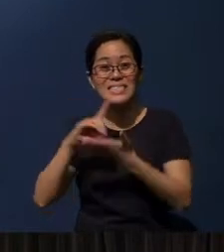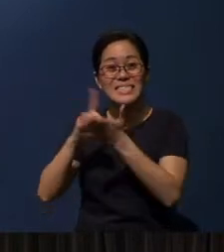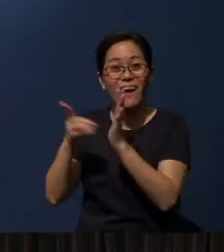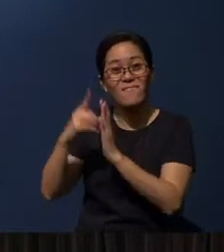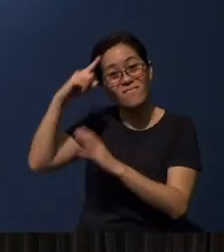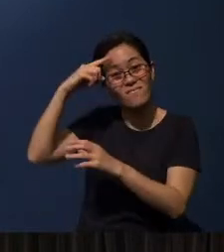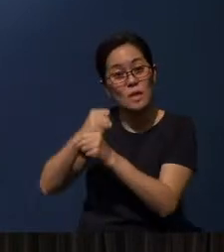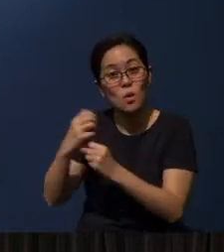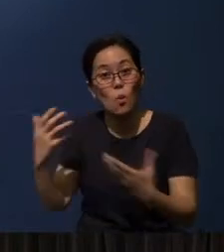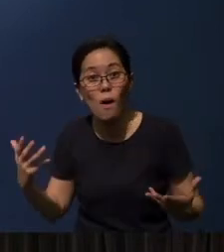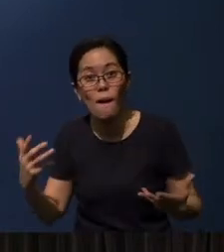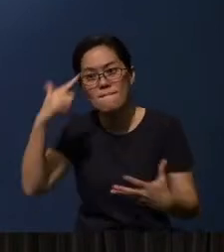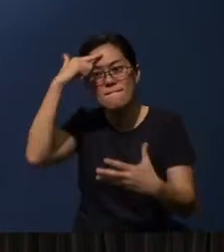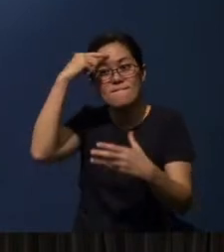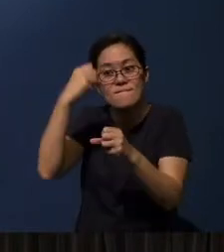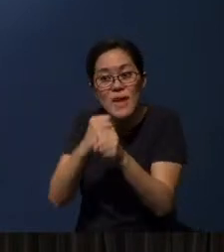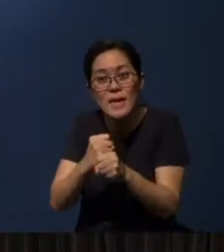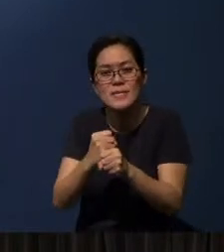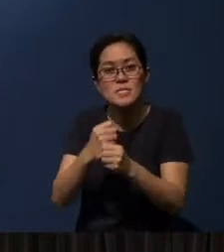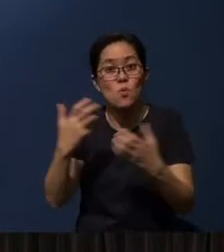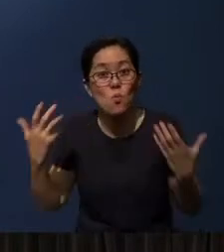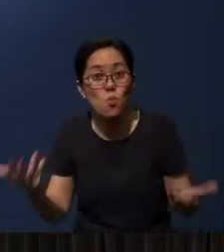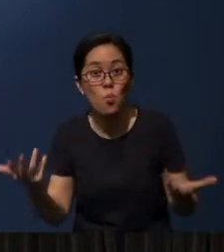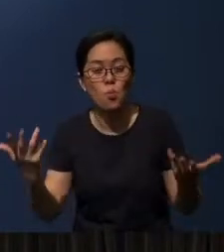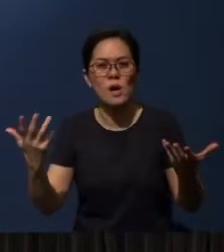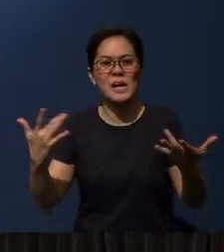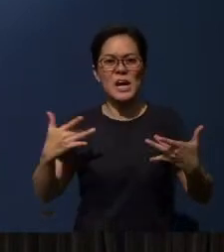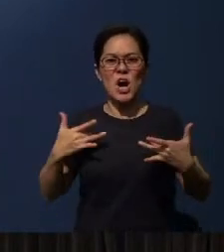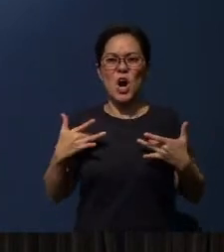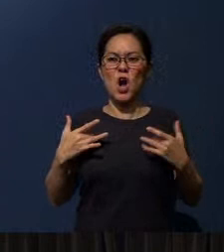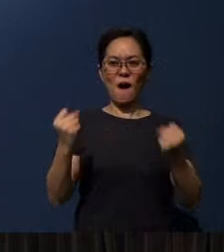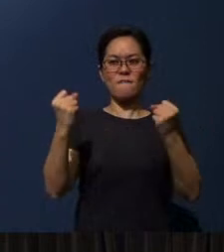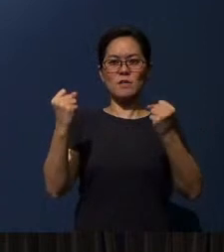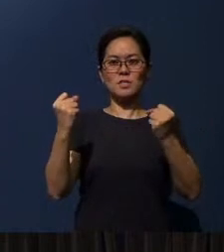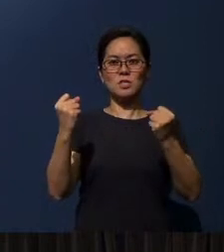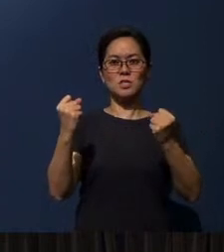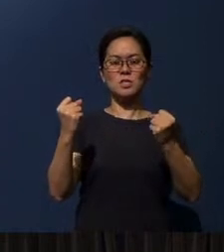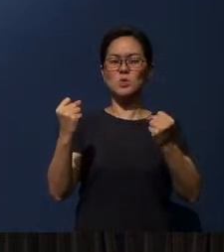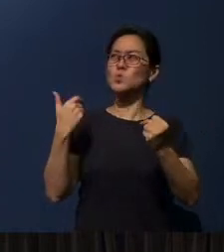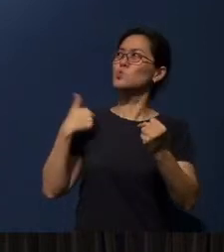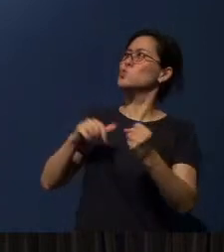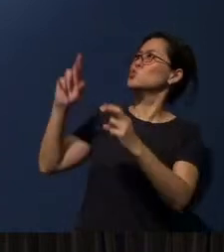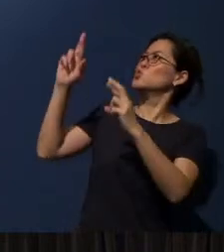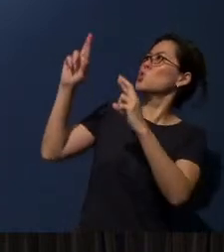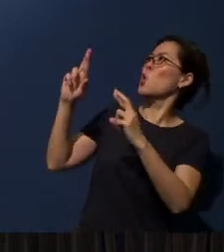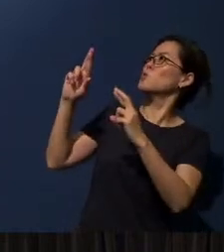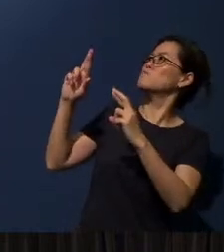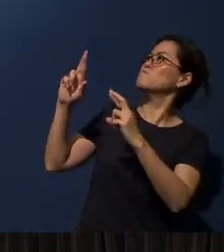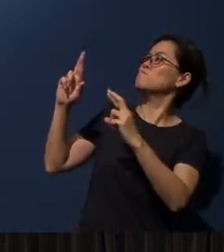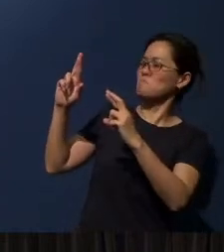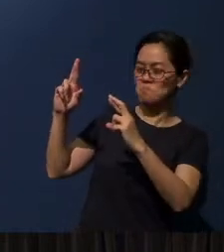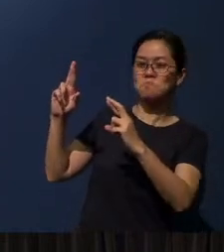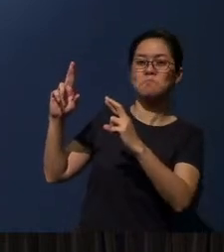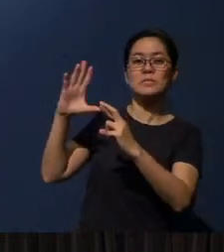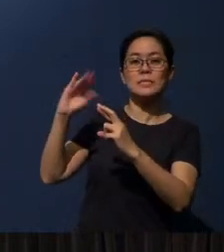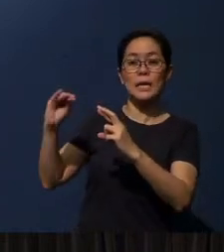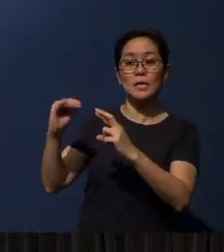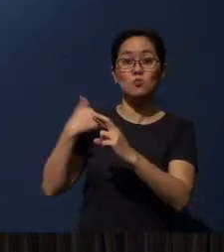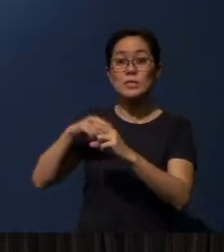“Faith is the confidence in what we hope for and the assurance of what we do not see.”